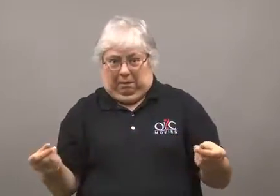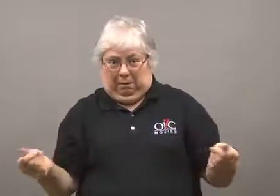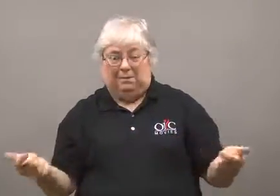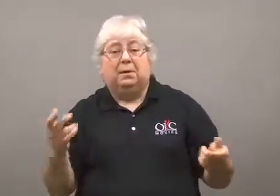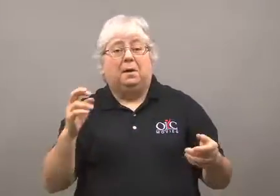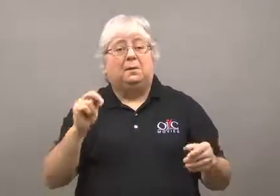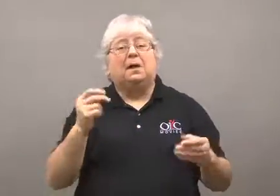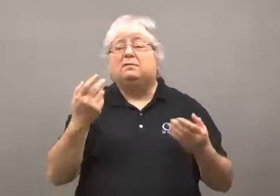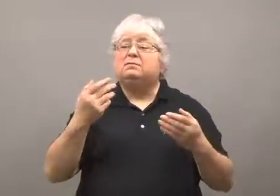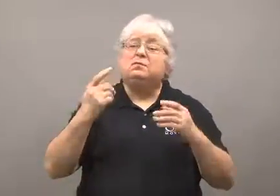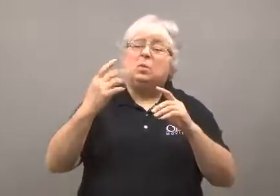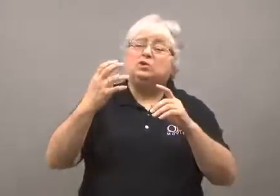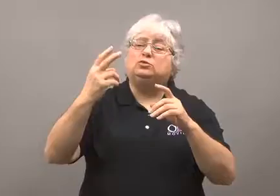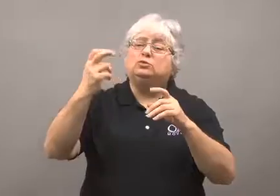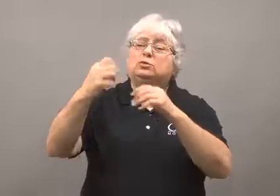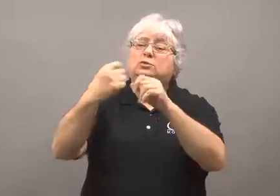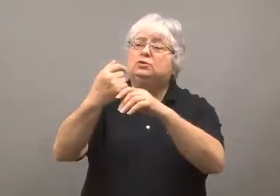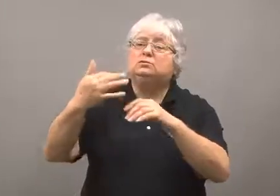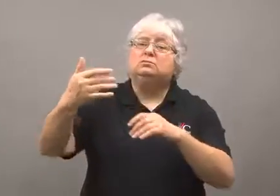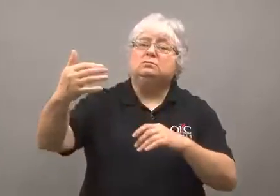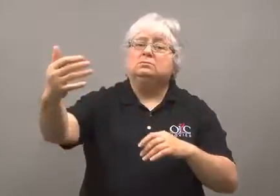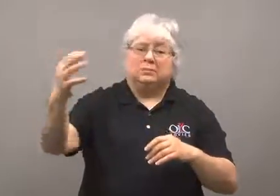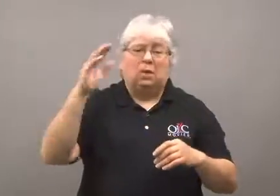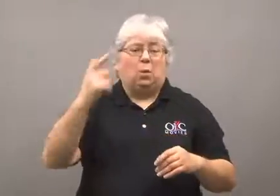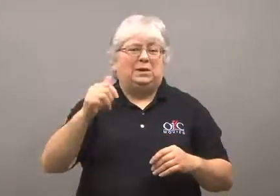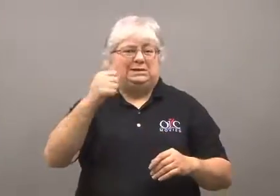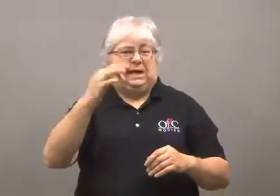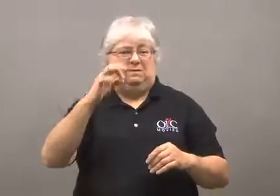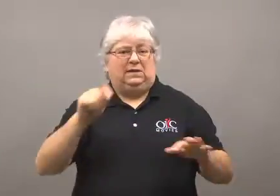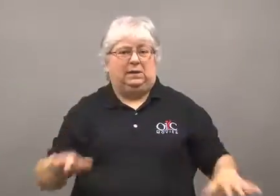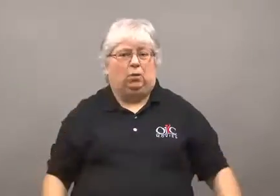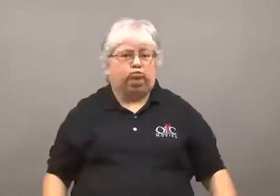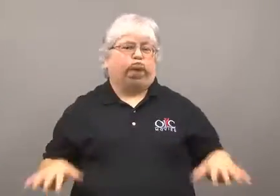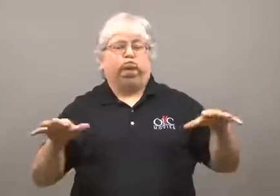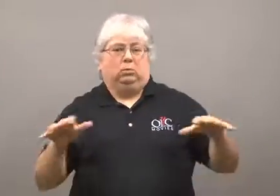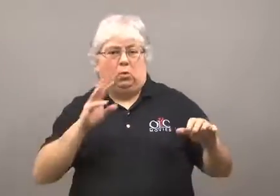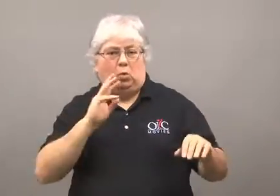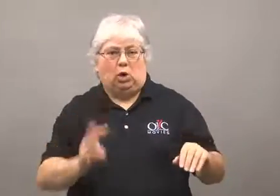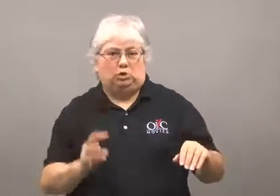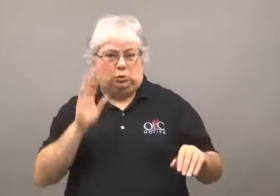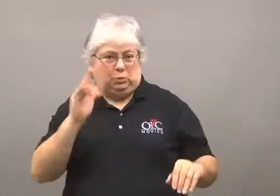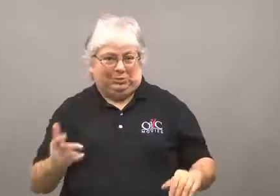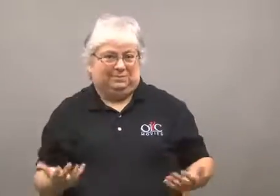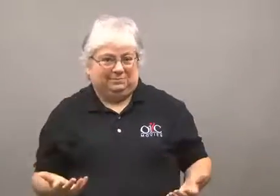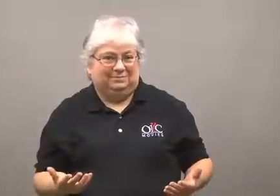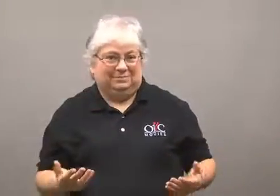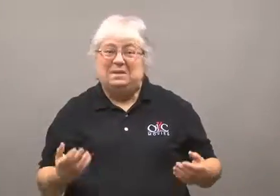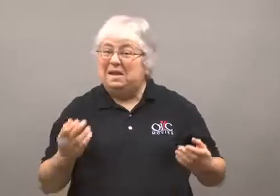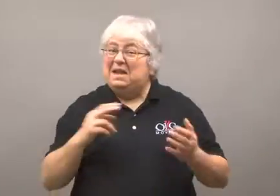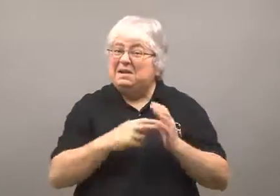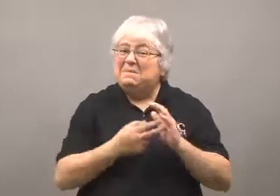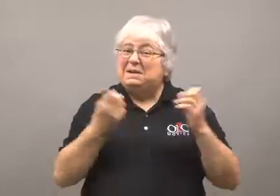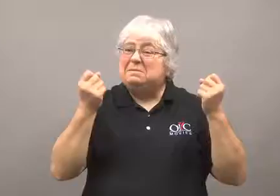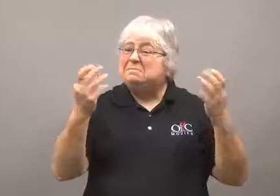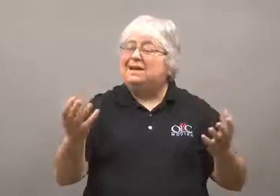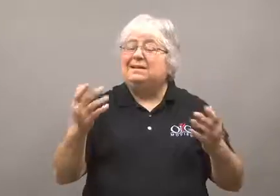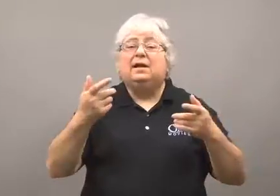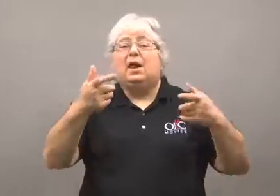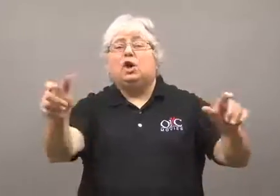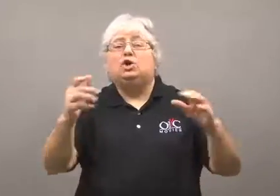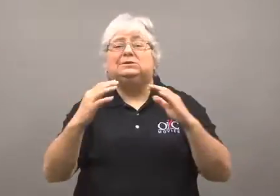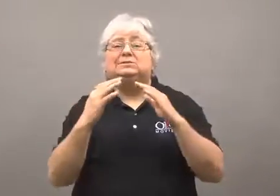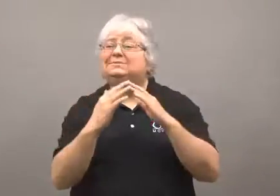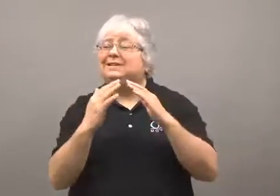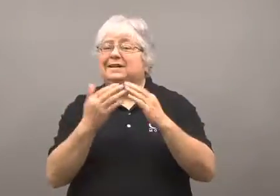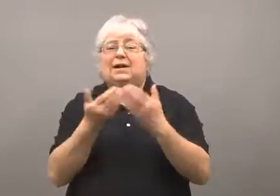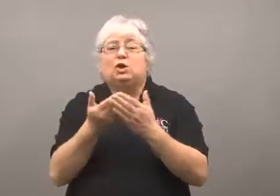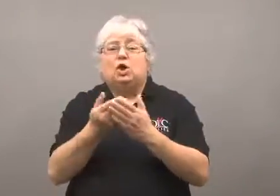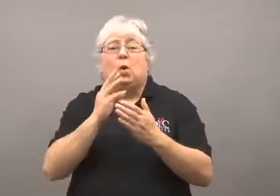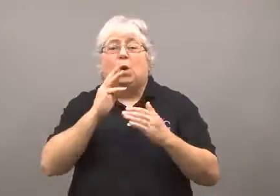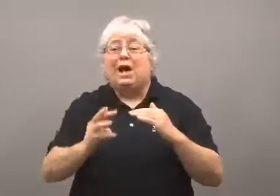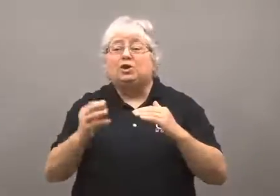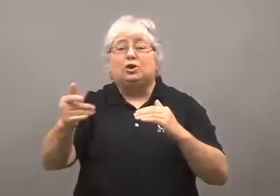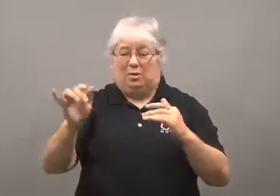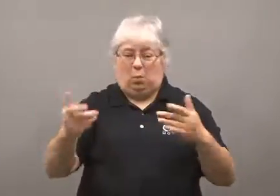resulting in a 10 foot increase in sea levels in the next couple of centuries.